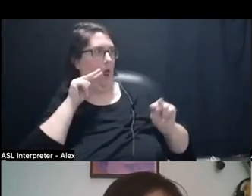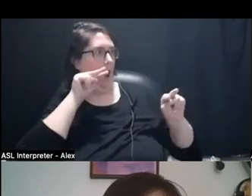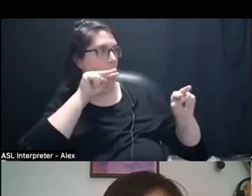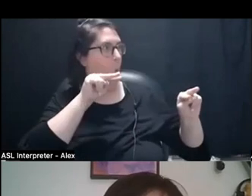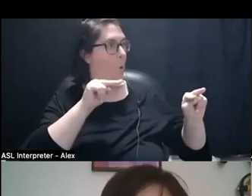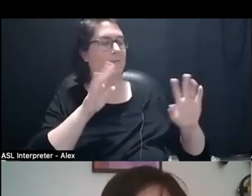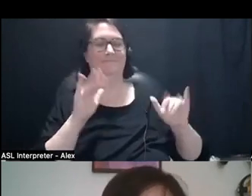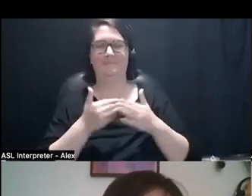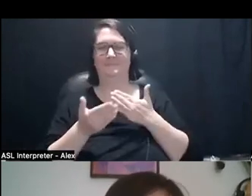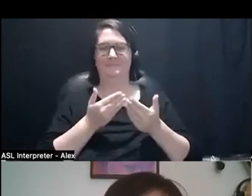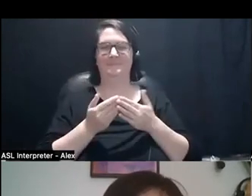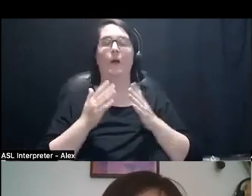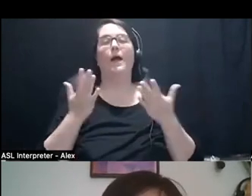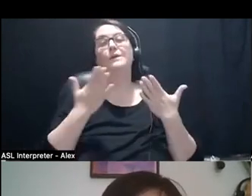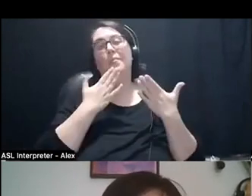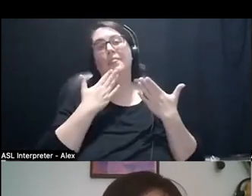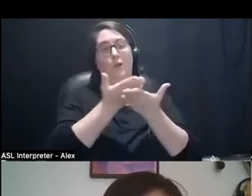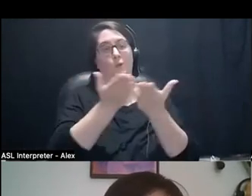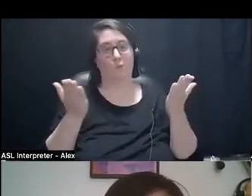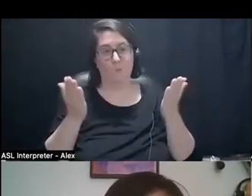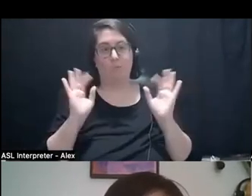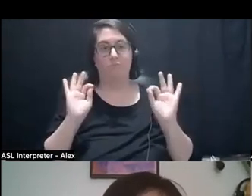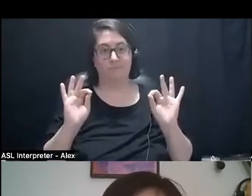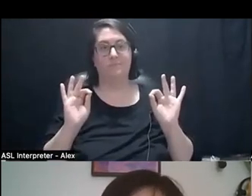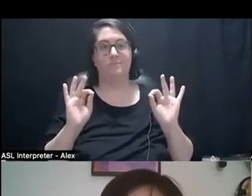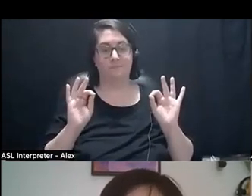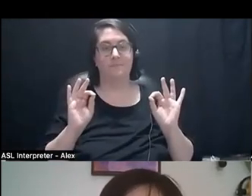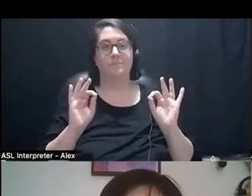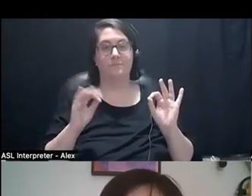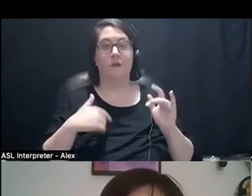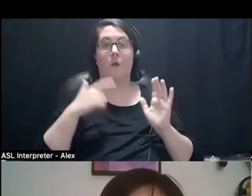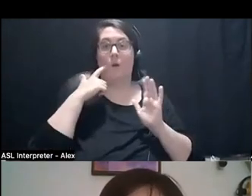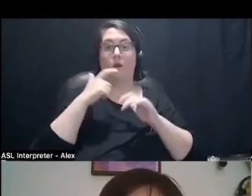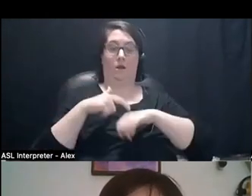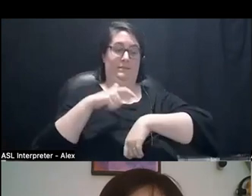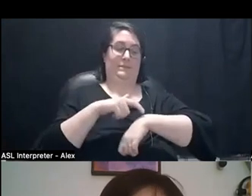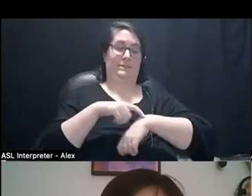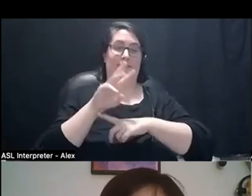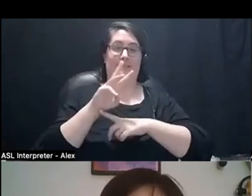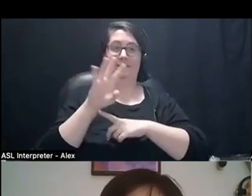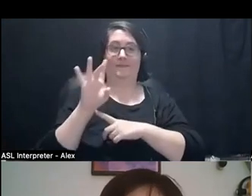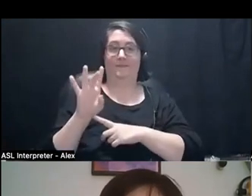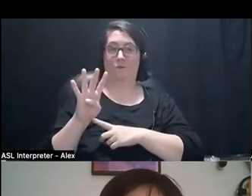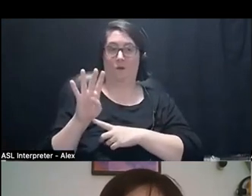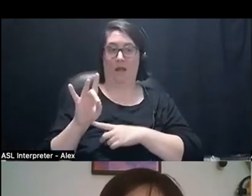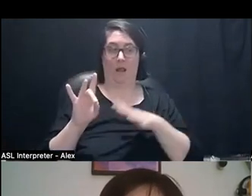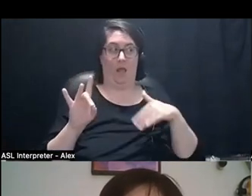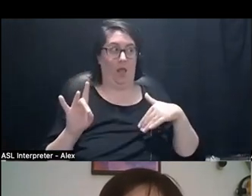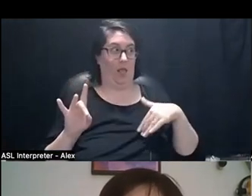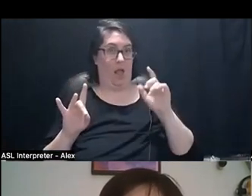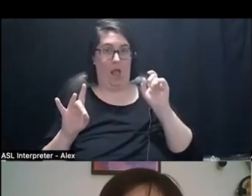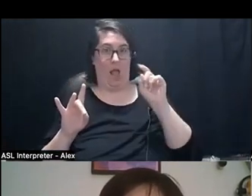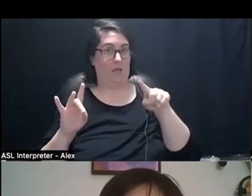Thank you, thank you all. I do want to acknowledge it at 6:48 and I have not asked a single question.